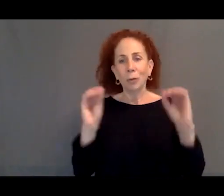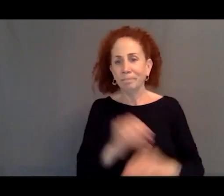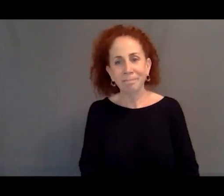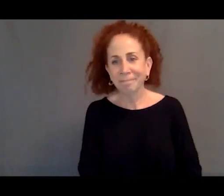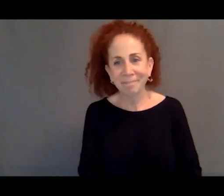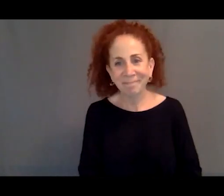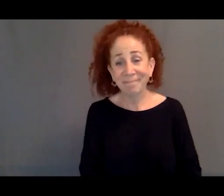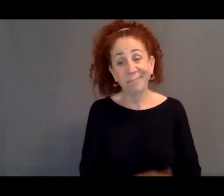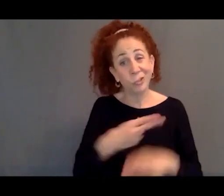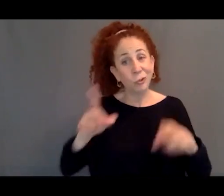It's the short answer to that.